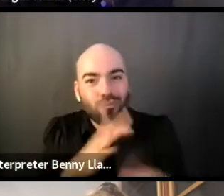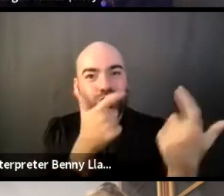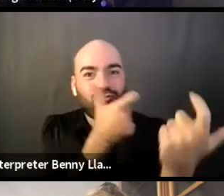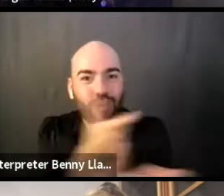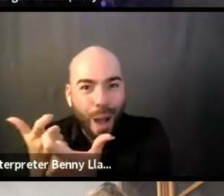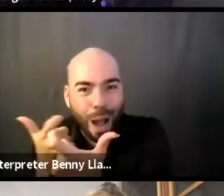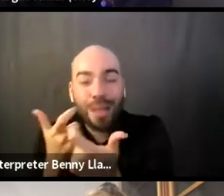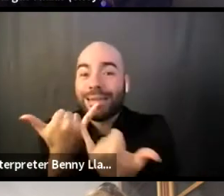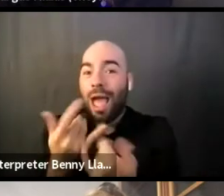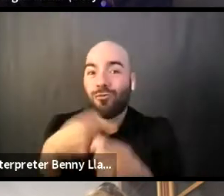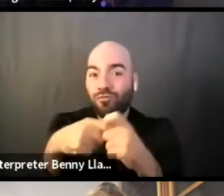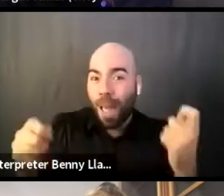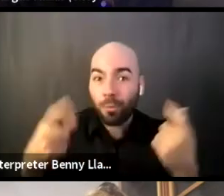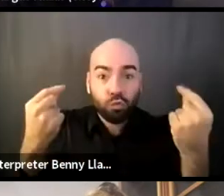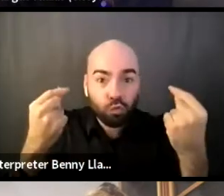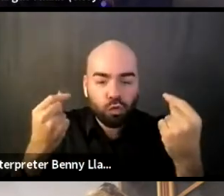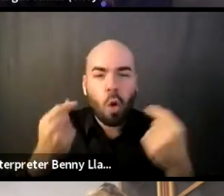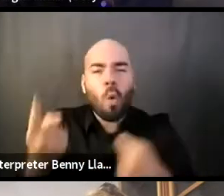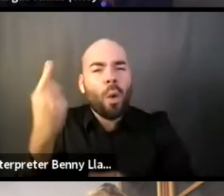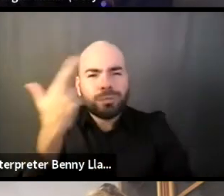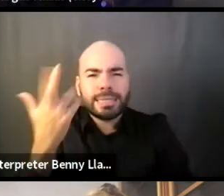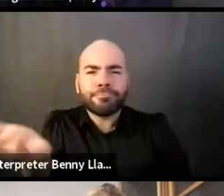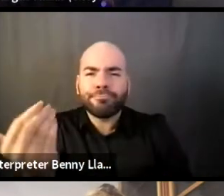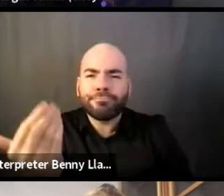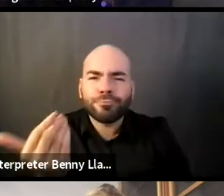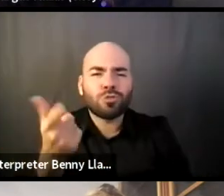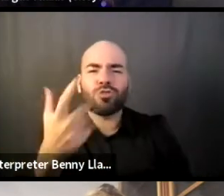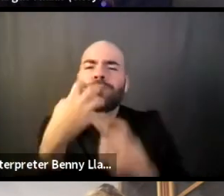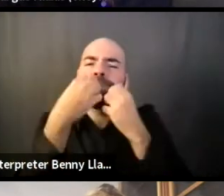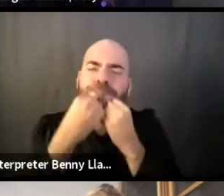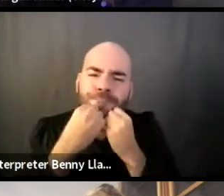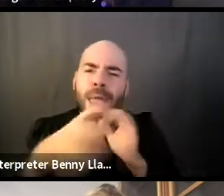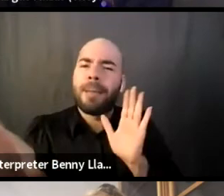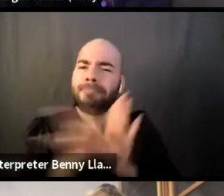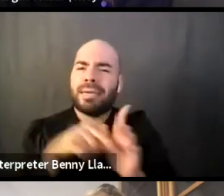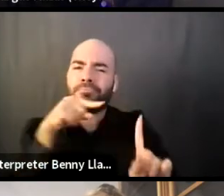about one reason why you have chosen to build with ITM.